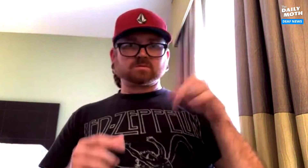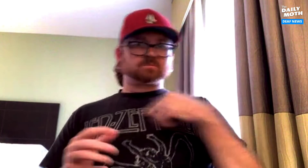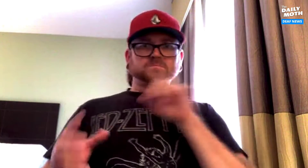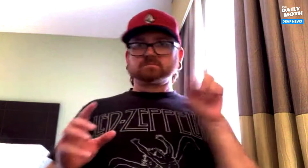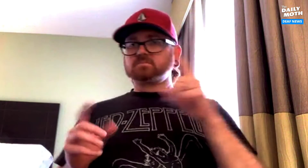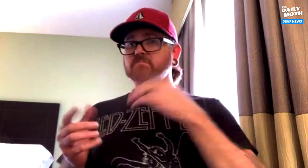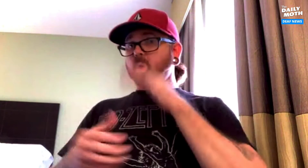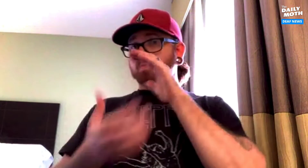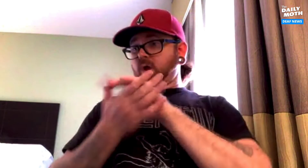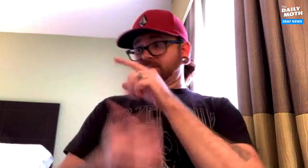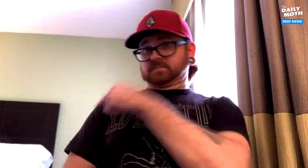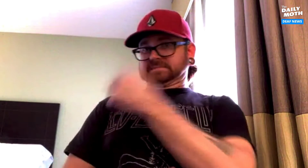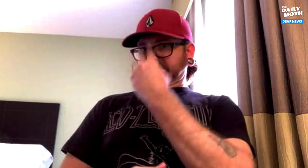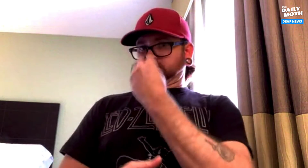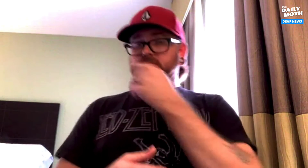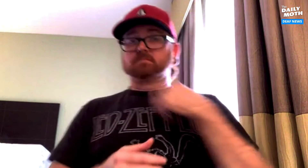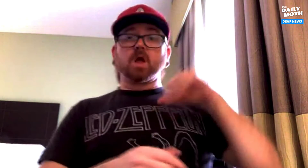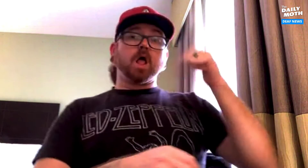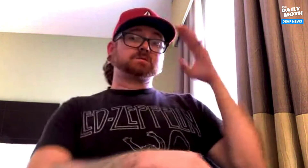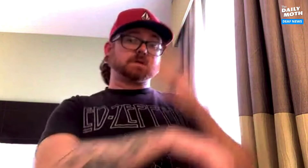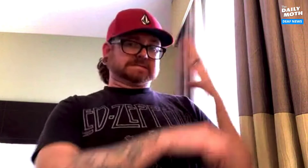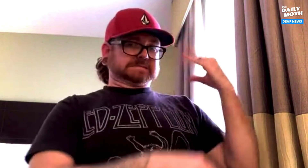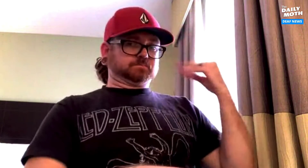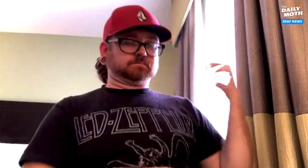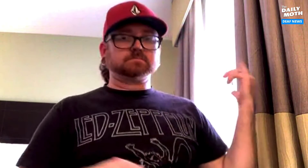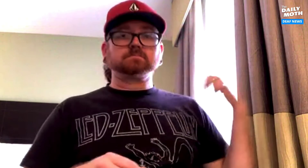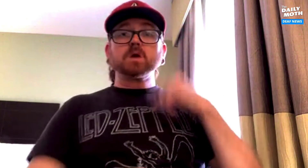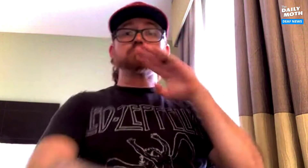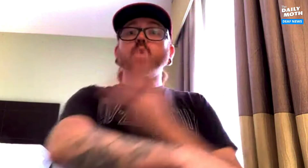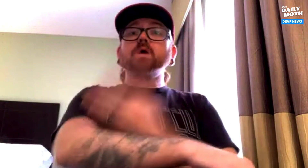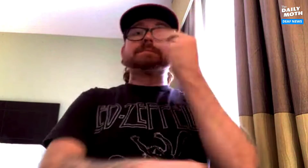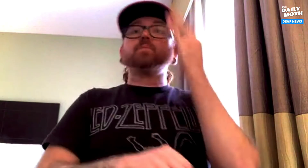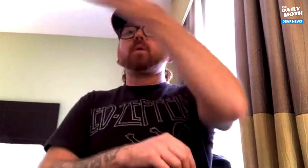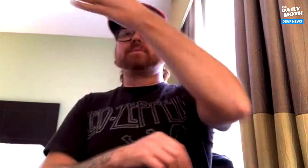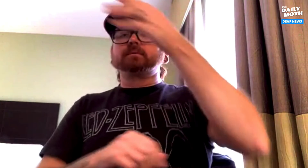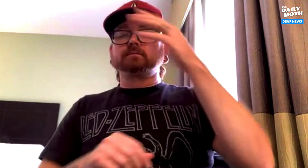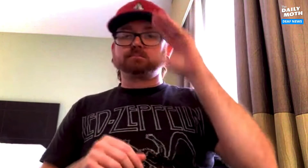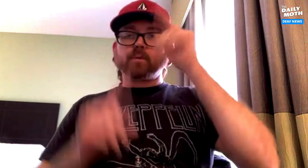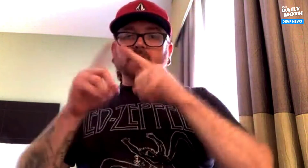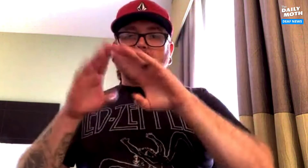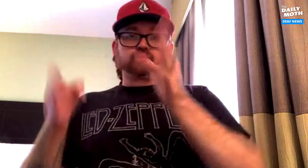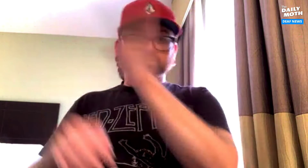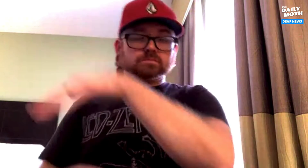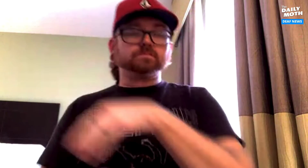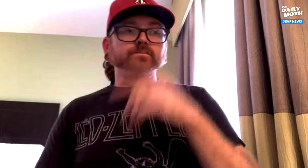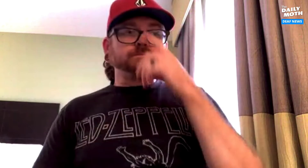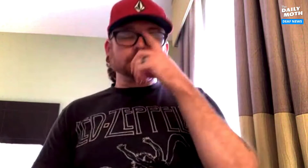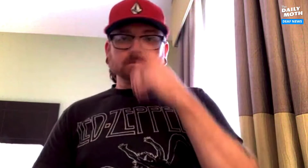My wife was asleep next to me and my other son was asleep. My daughter was over at her boyfriend's home.